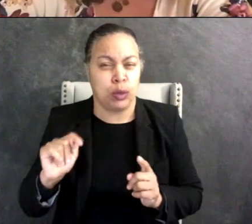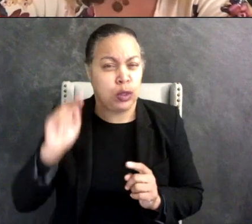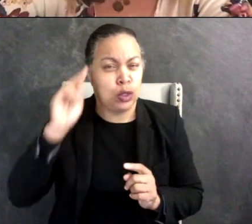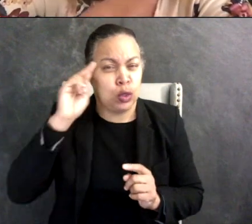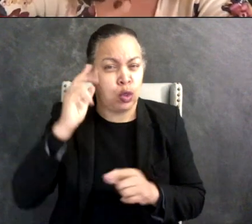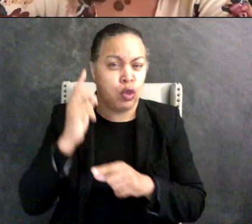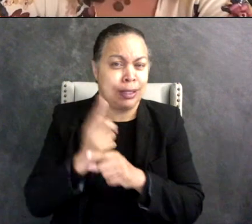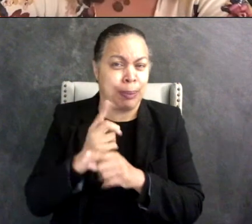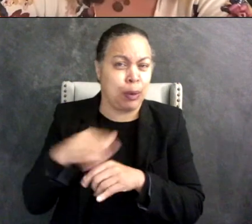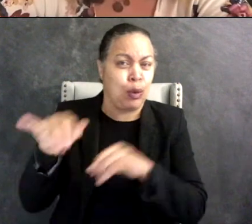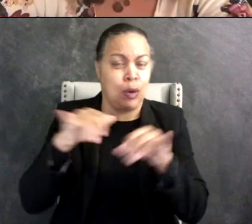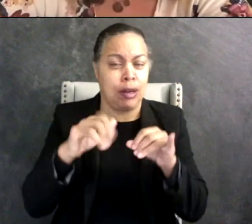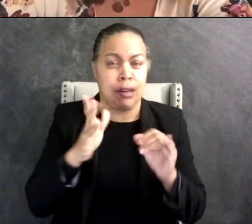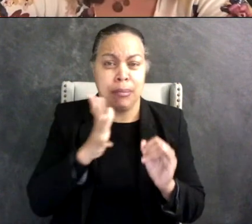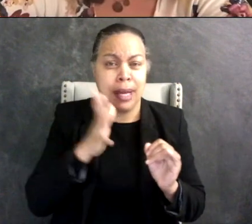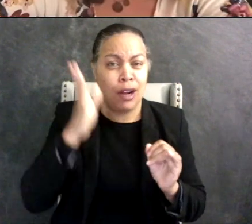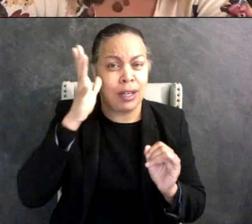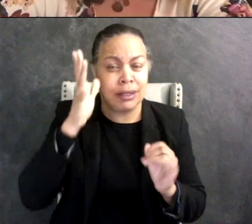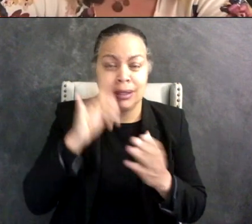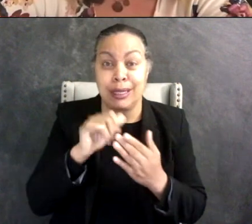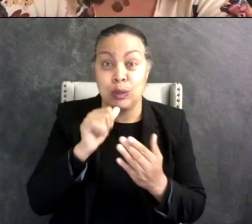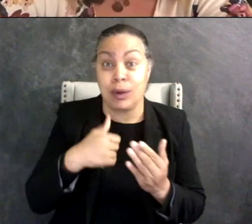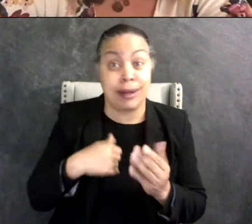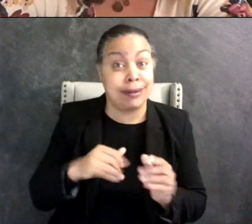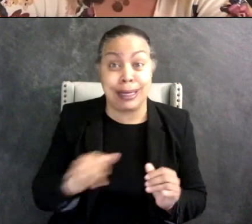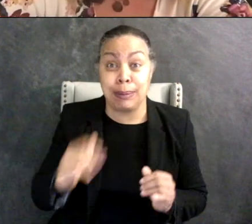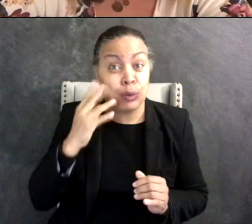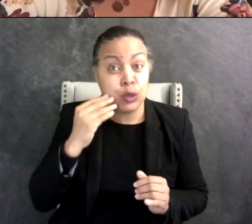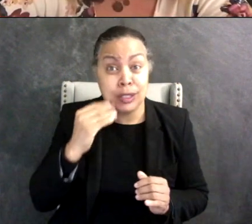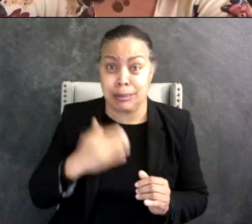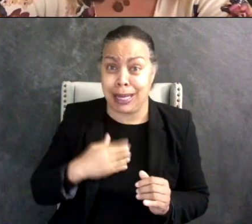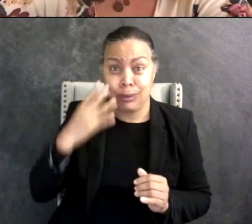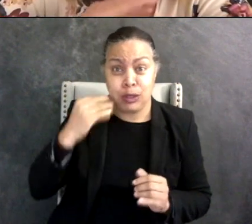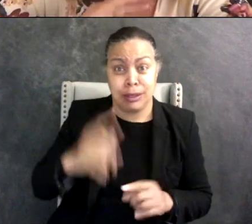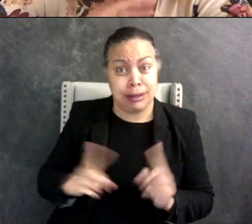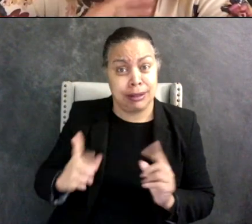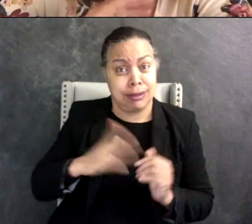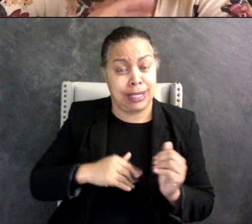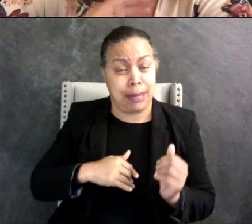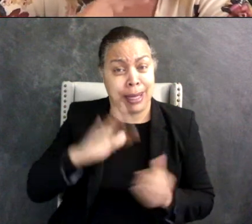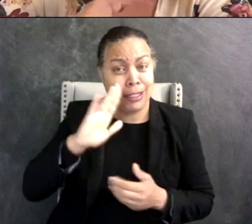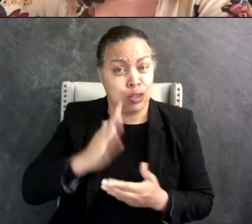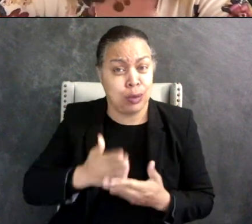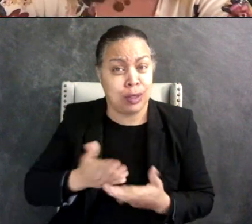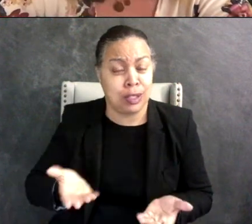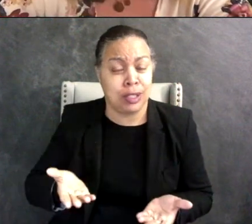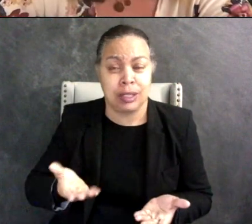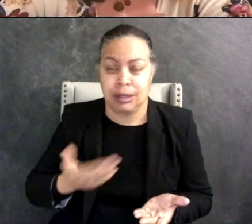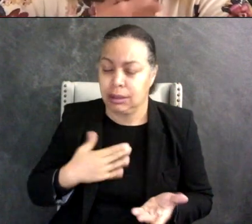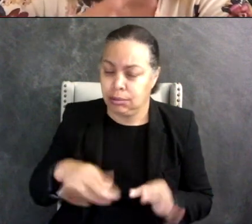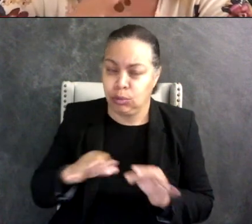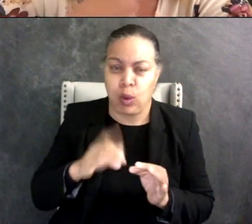quite have the same experience as their child that we always try to give them that voice and